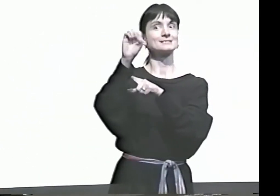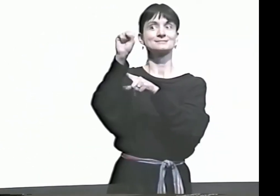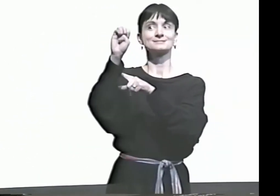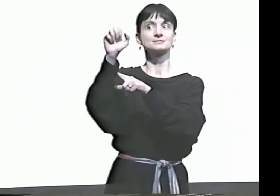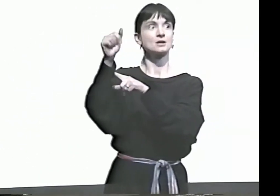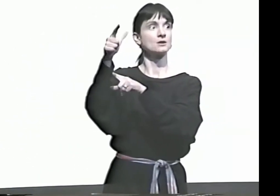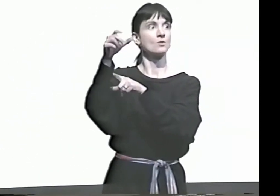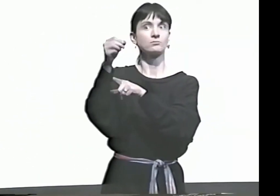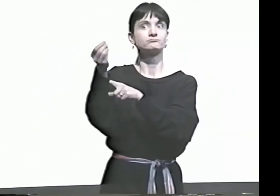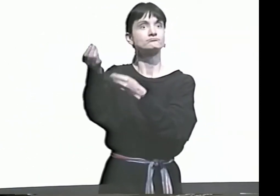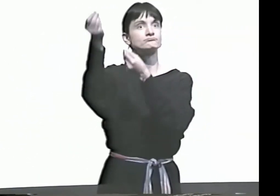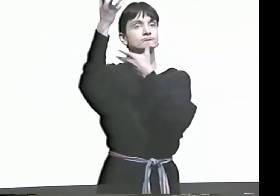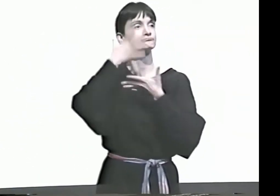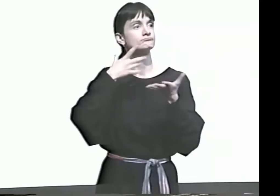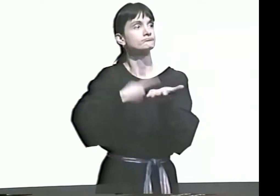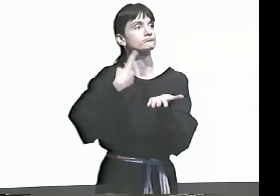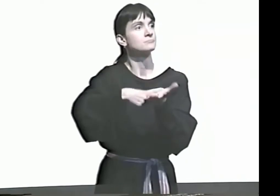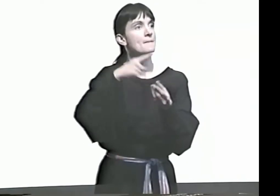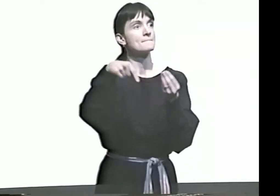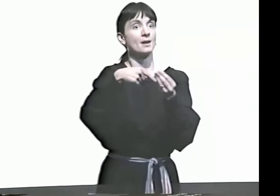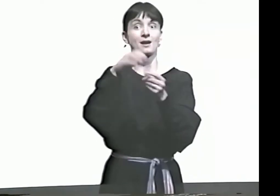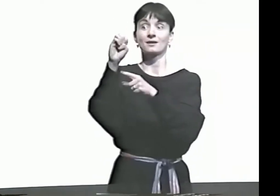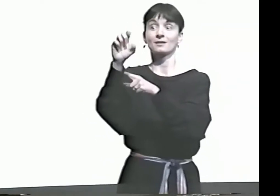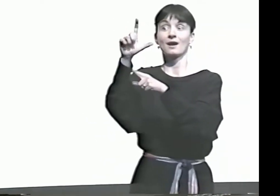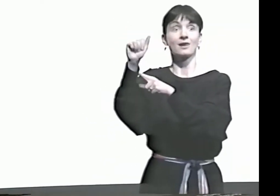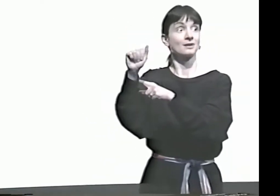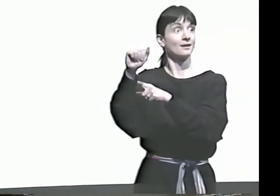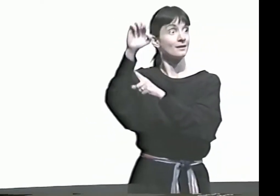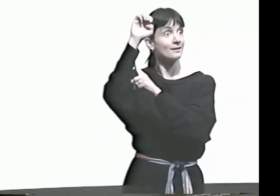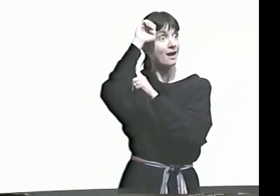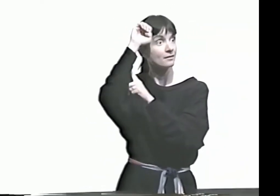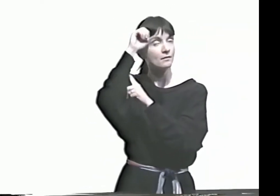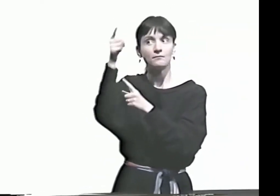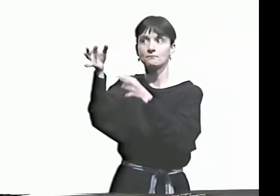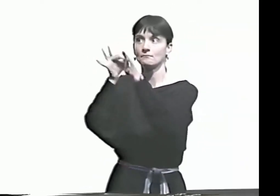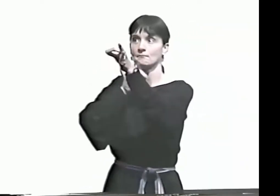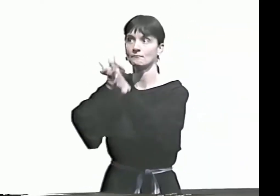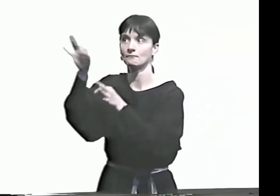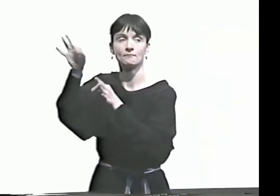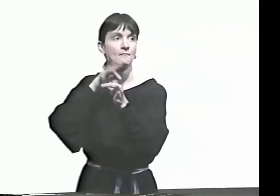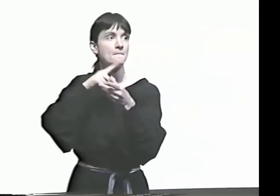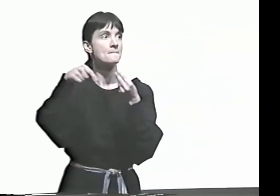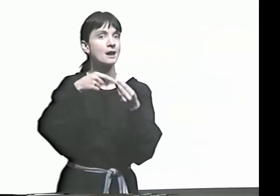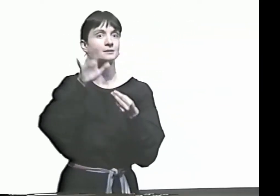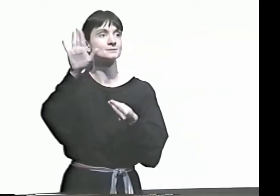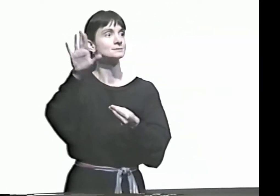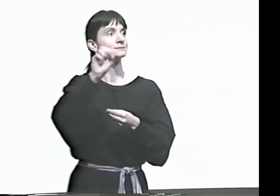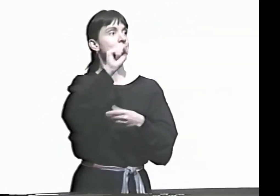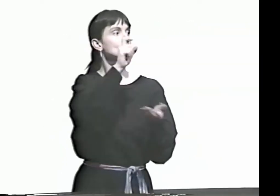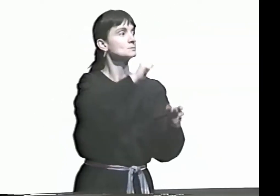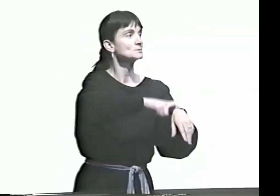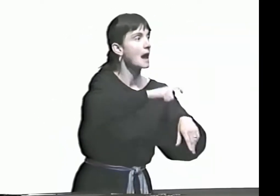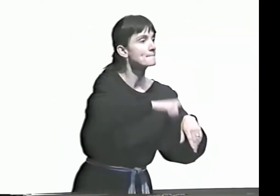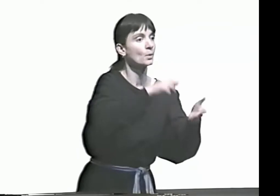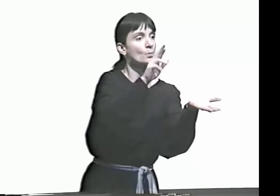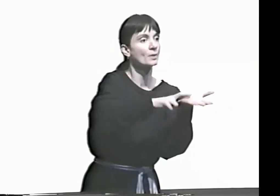THERE WAS SO MUCH INTERACTION WITH OTHER PEOPLE. HOWIE SEAGO CAME UP TO ME, AND HE EXPLAINED TO ME ABOUT ELLA'S WORK,